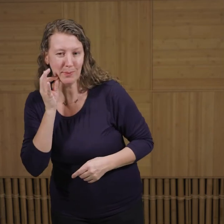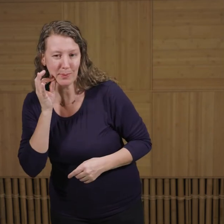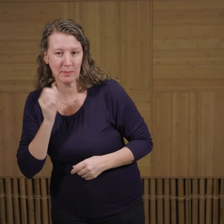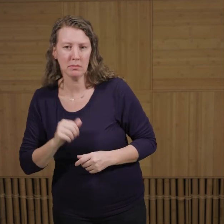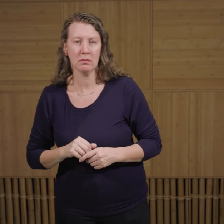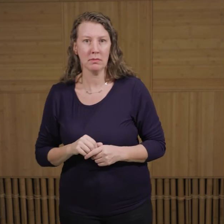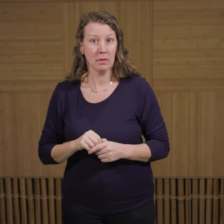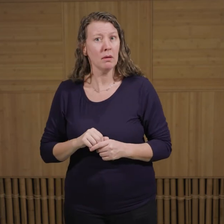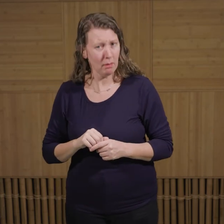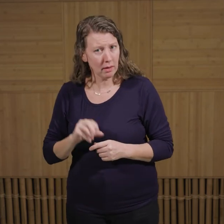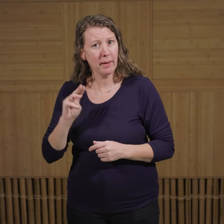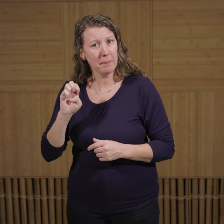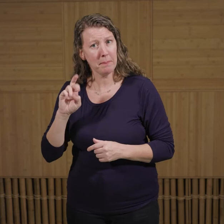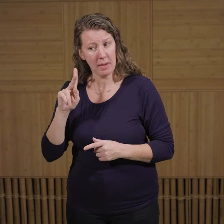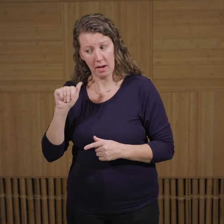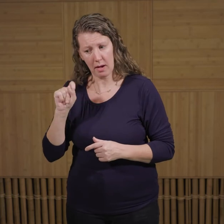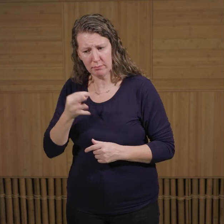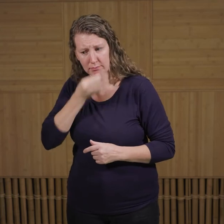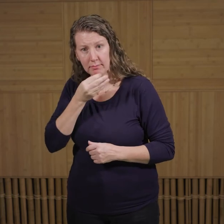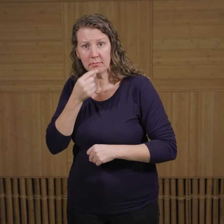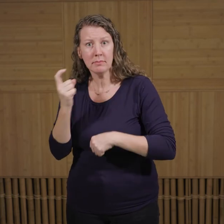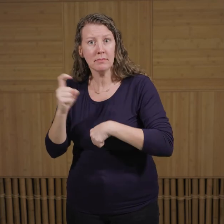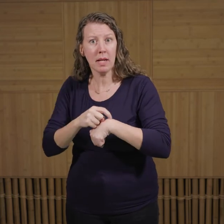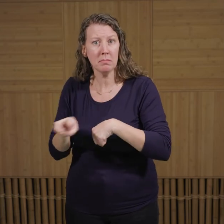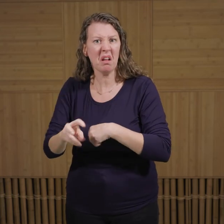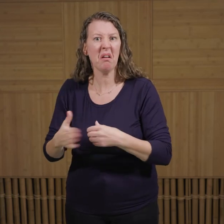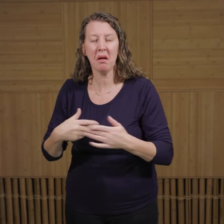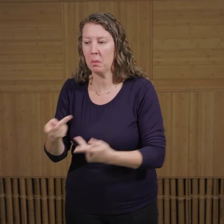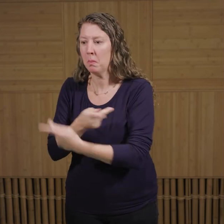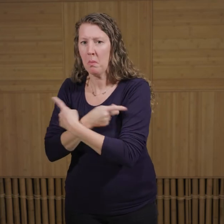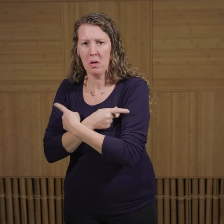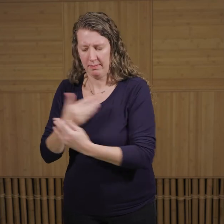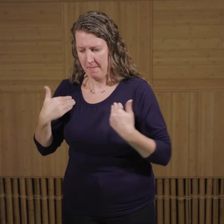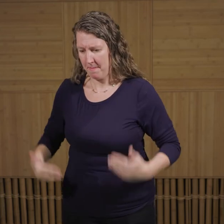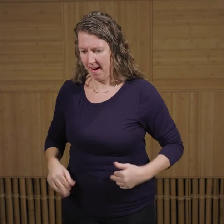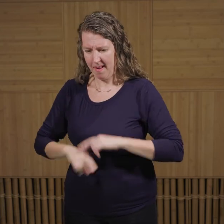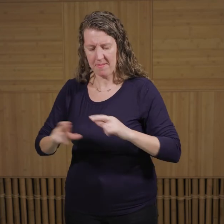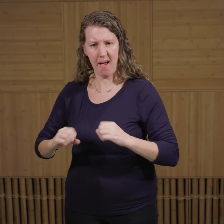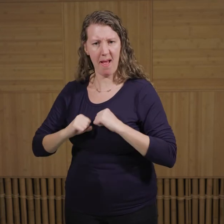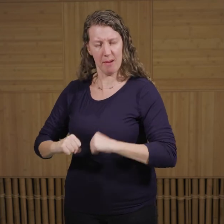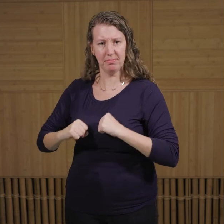Now, meerkats are able to hunt scorpions and snakes that are venomous because they have a natural immunity to the venom.